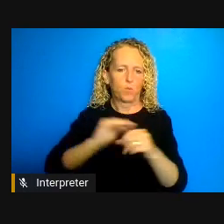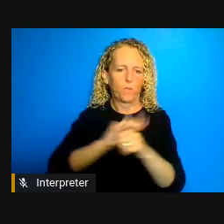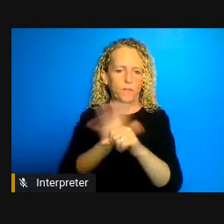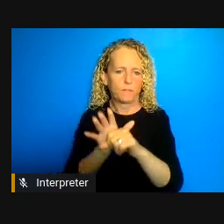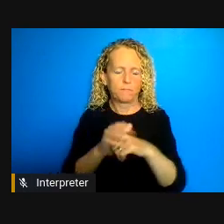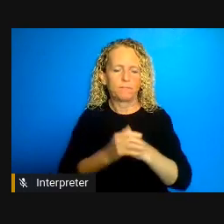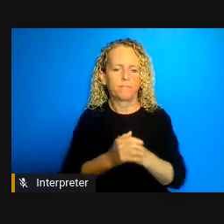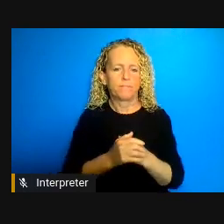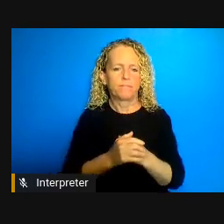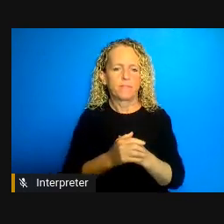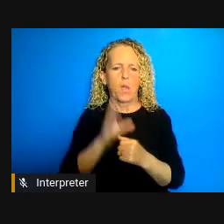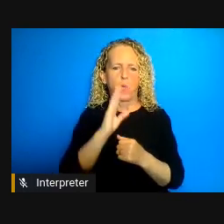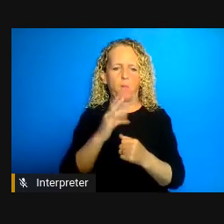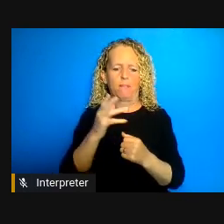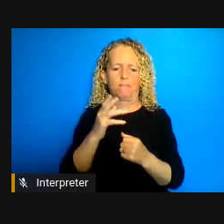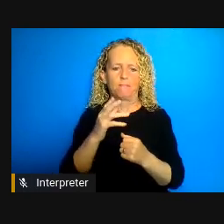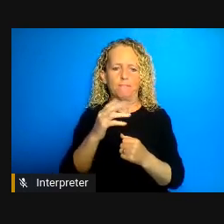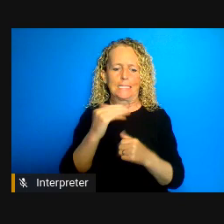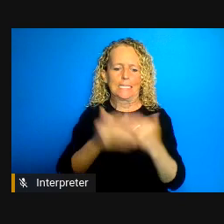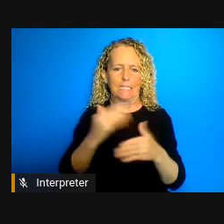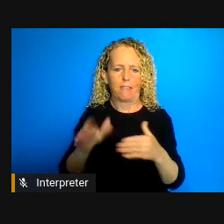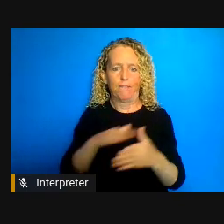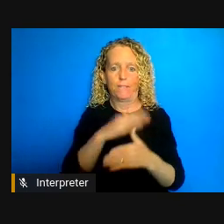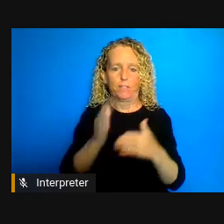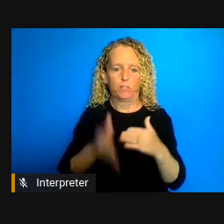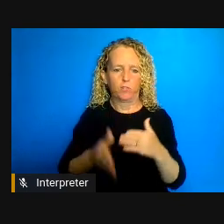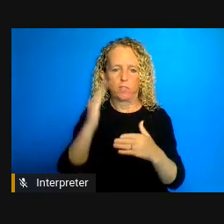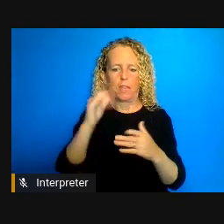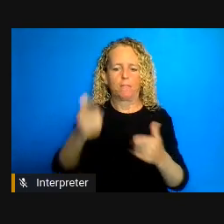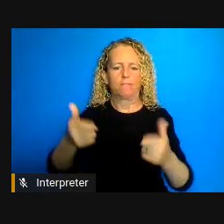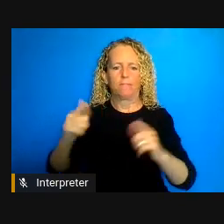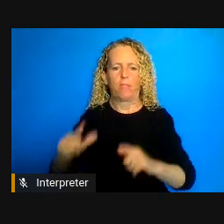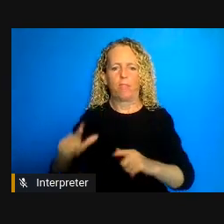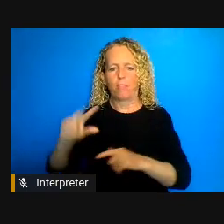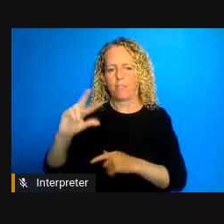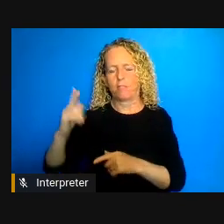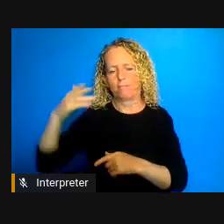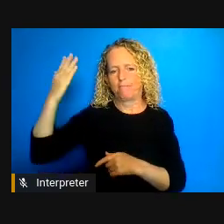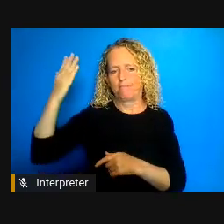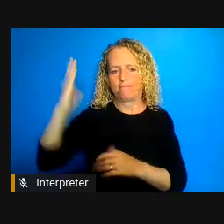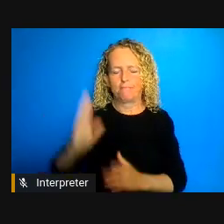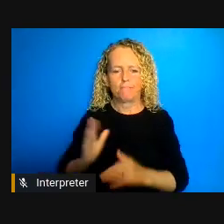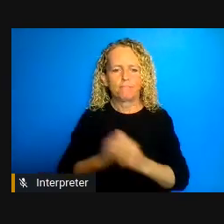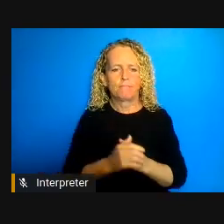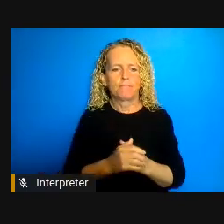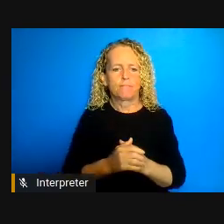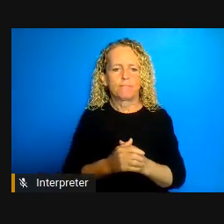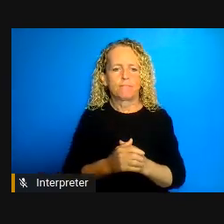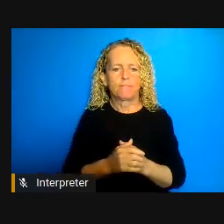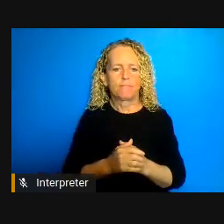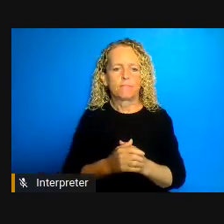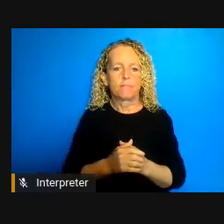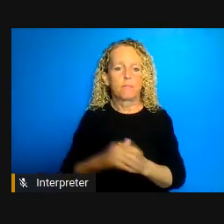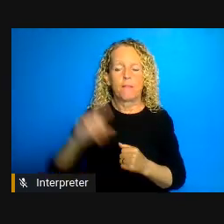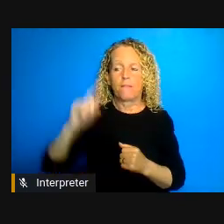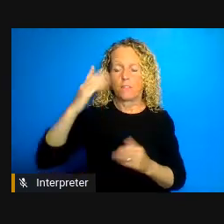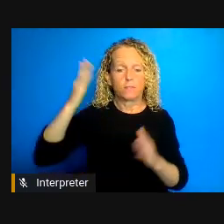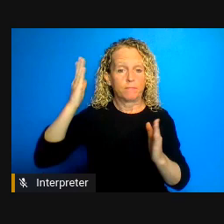now Constance but to sum up at Adelina's described one side of exclusion and